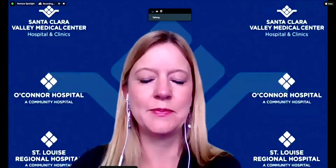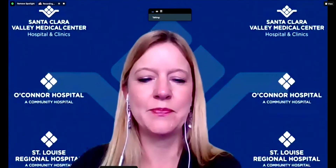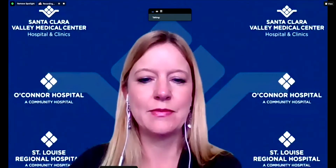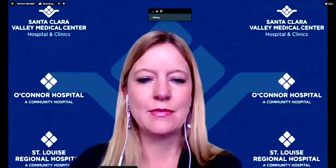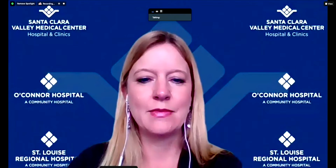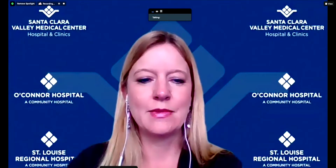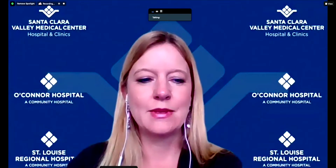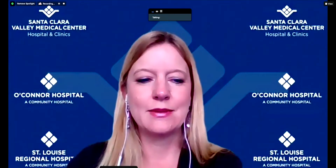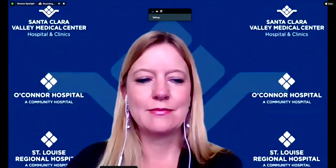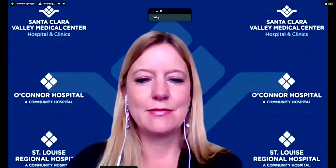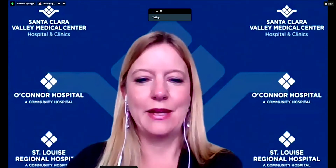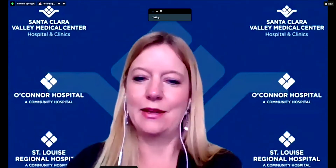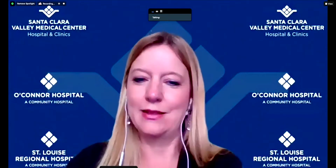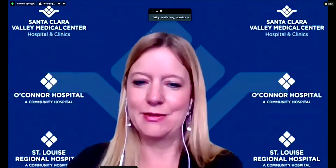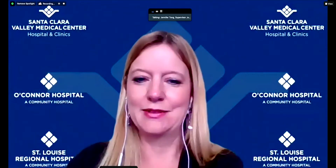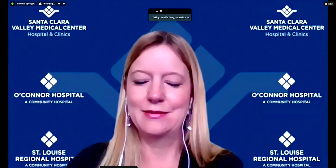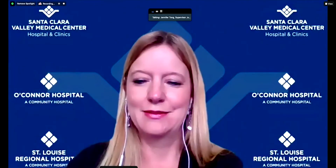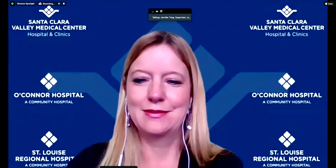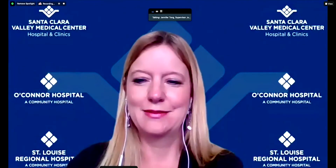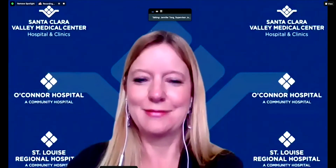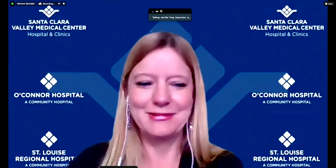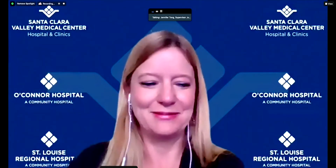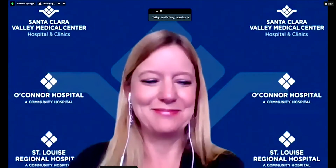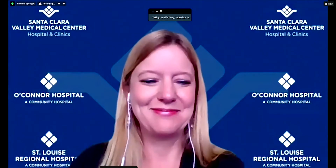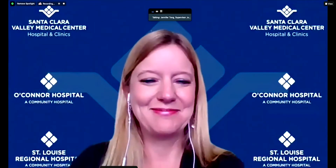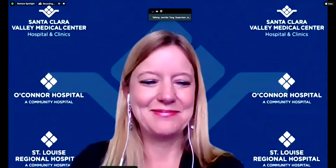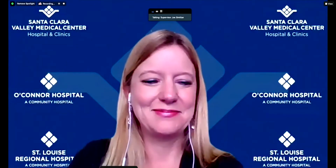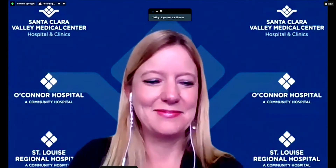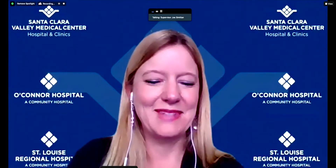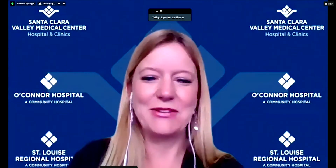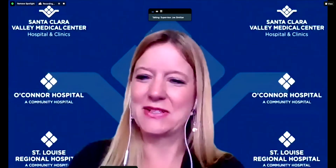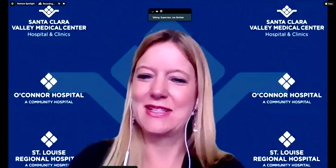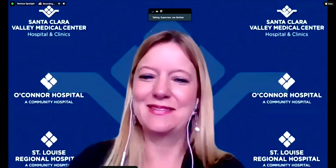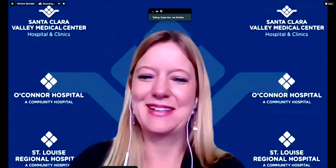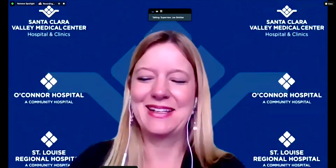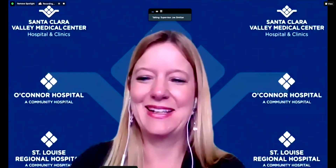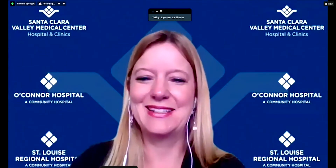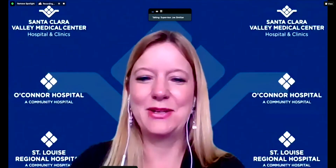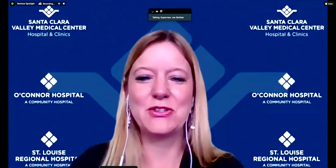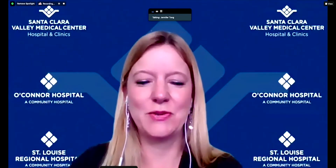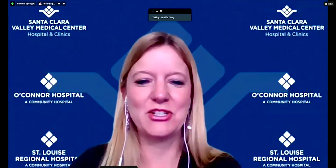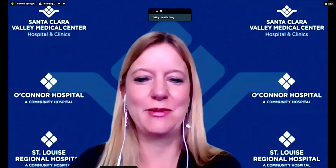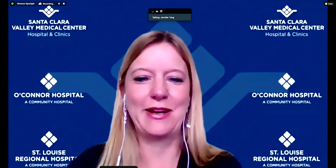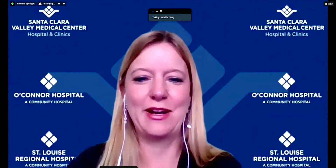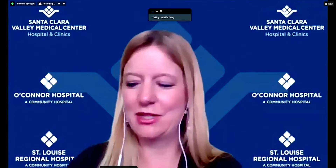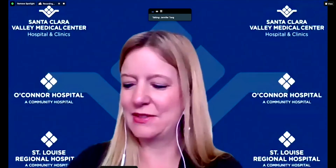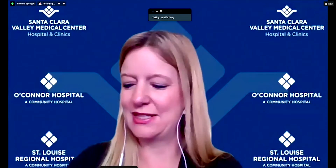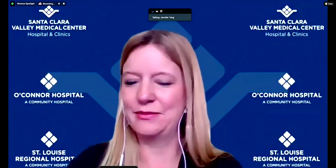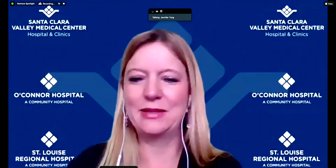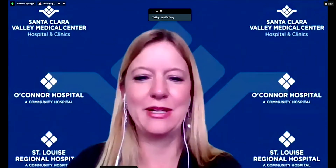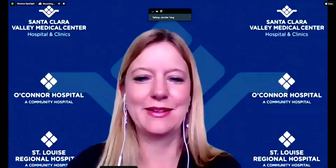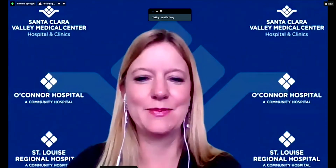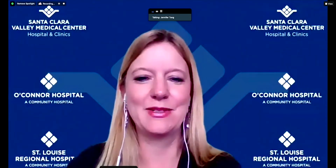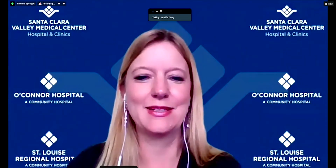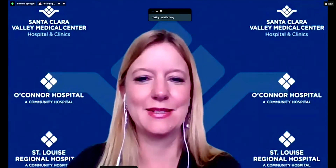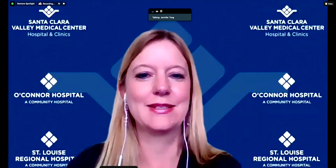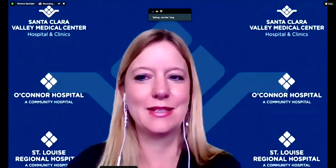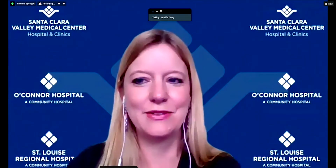Sup. Simitian: this is supervised go ahead I'm sorry Dr. Tong Dr. Tong: To answer your question about how big of a stumbling block that has been it's a significant